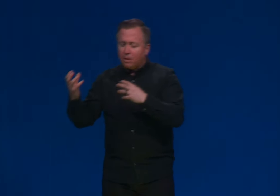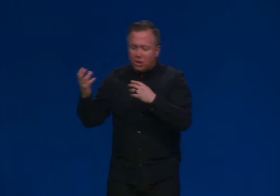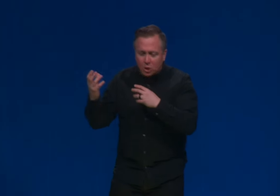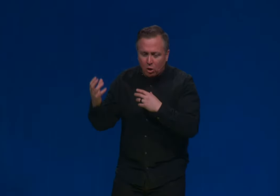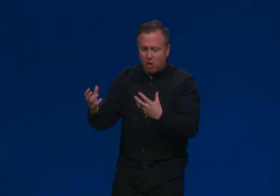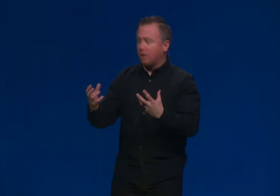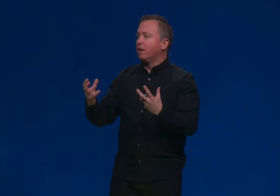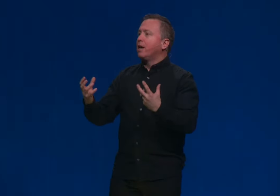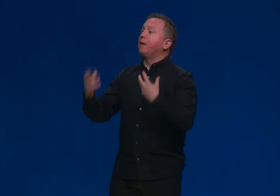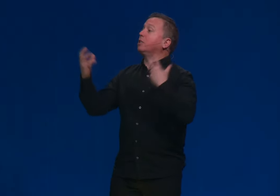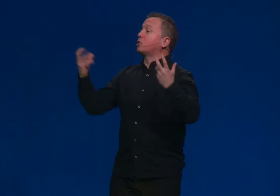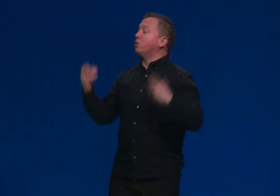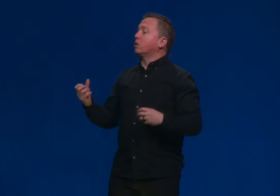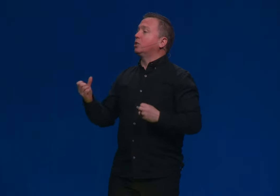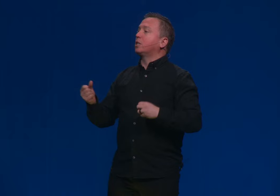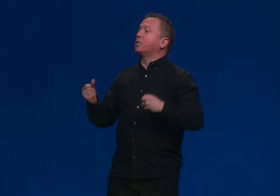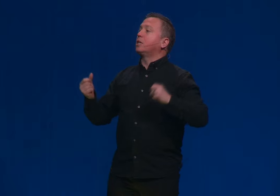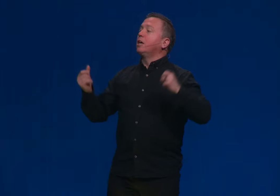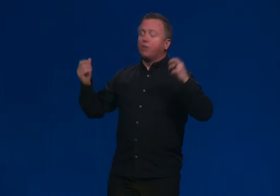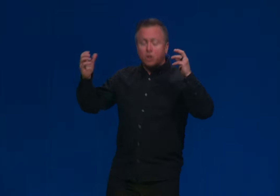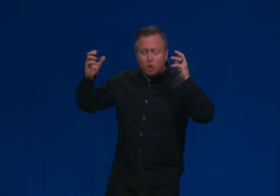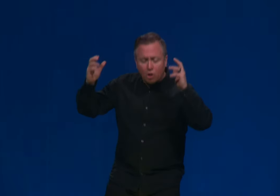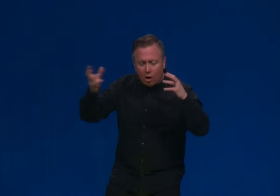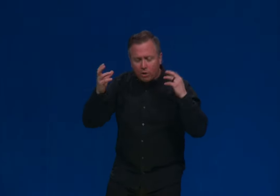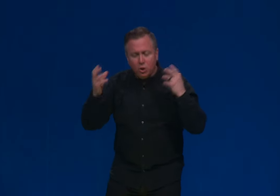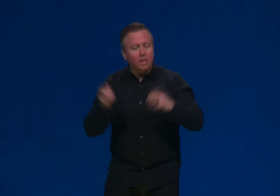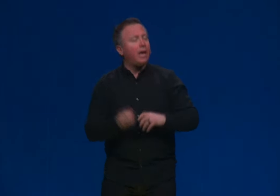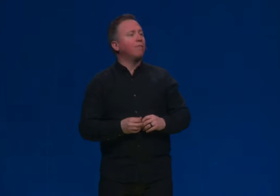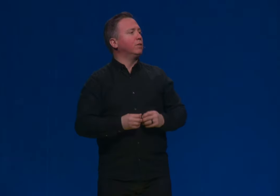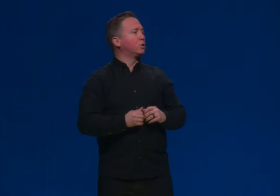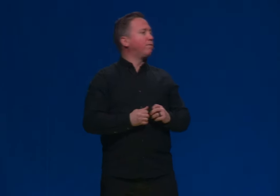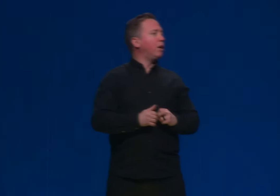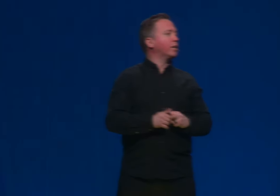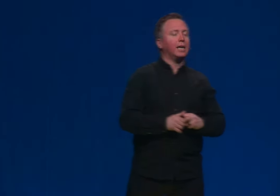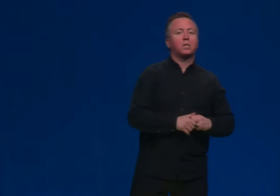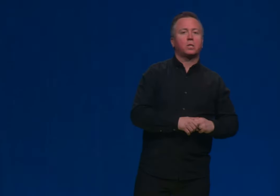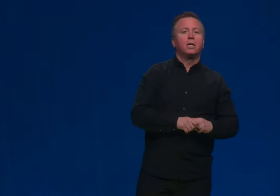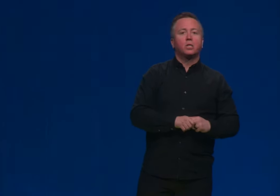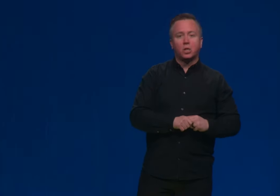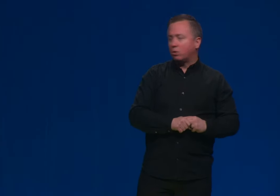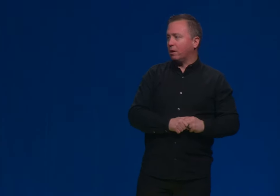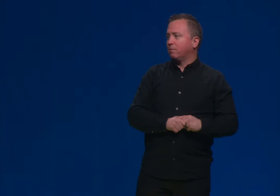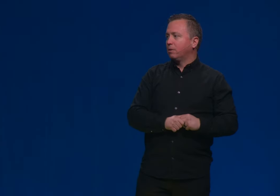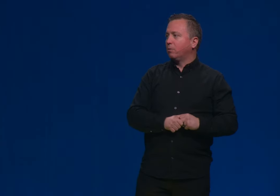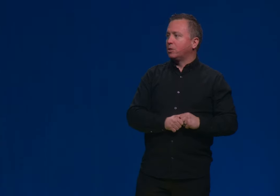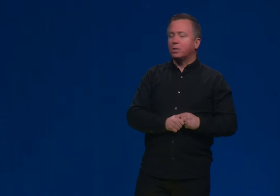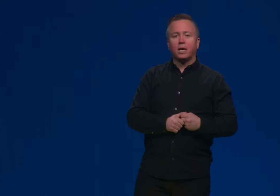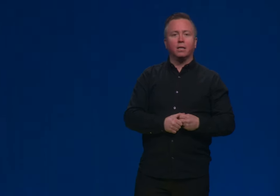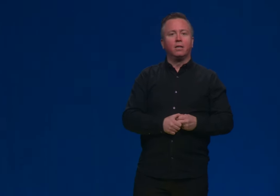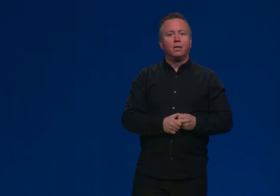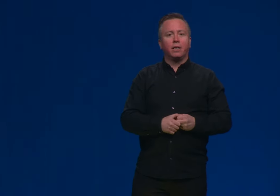But it's a song. And in this song, she says, the stars in the heavens fight against Cicero. And what is she saying?